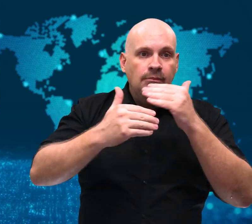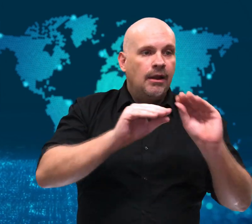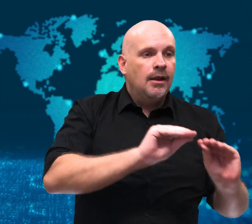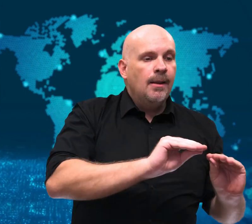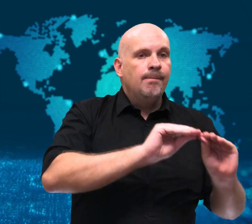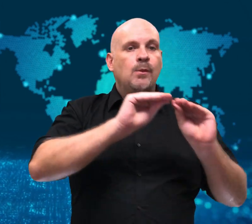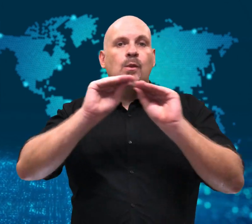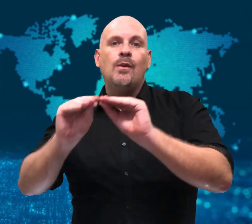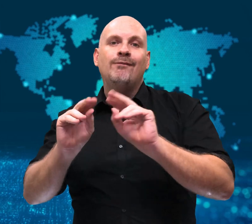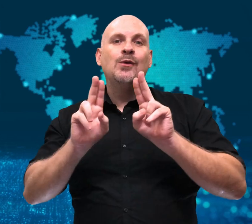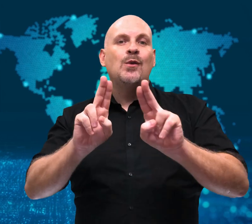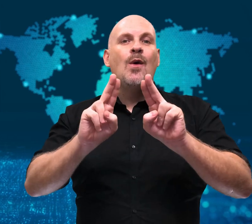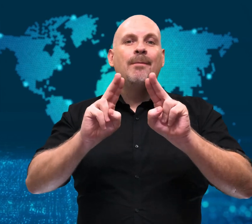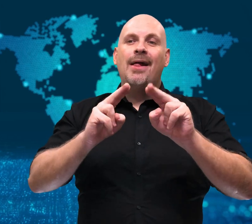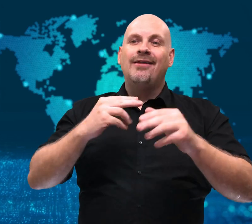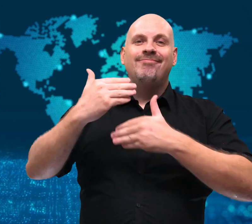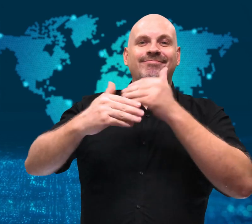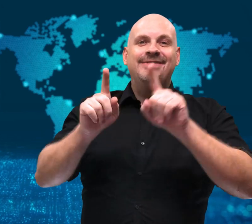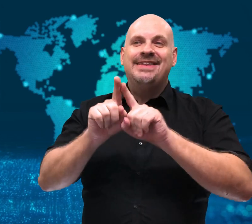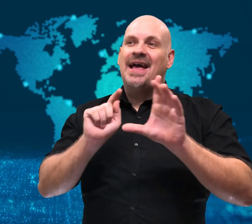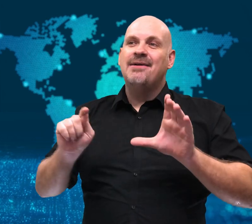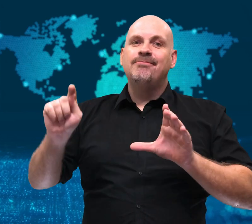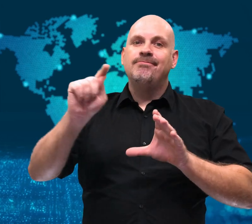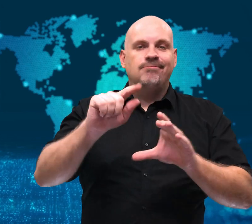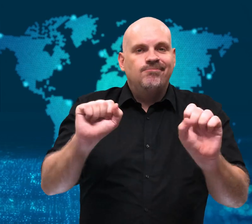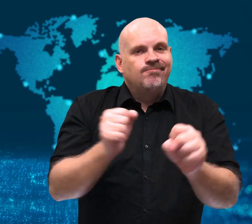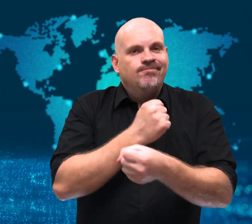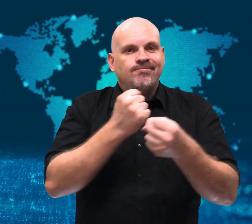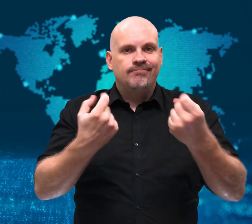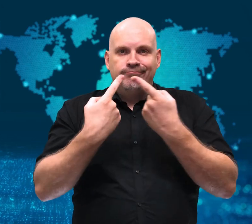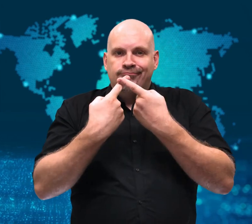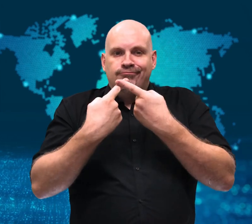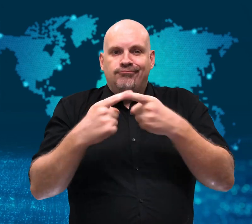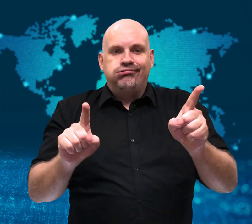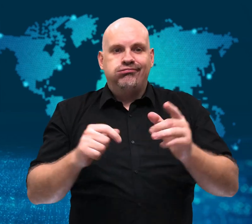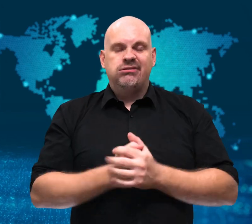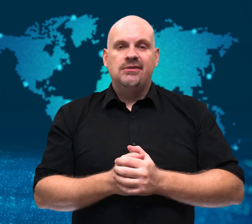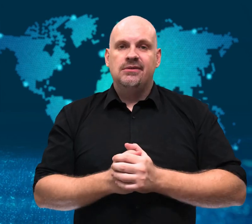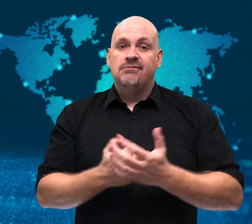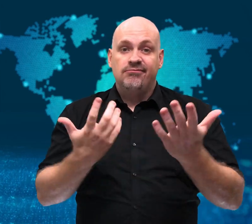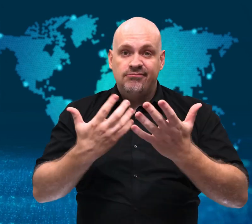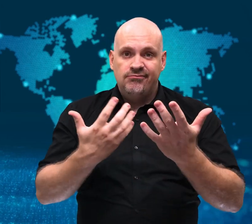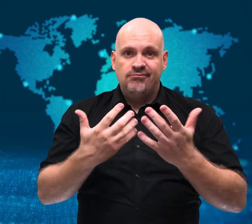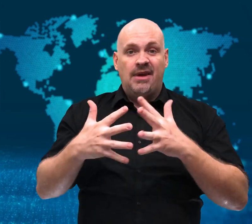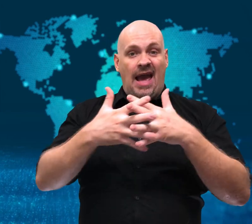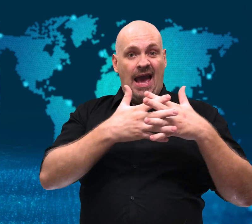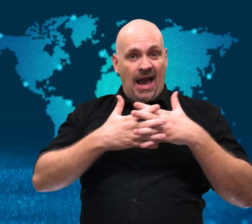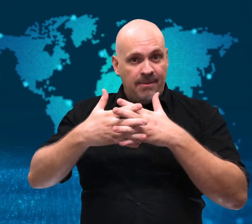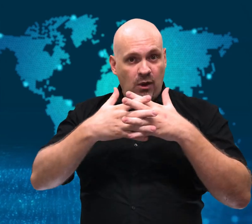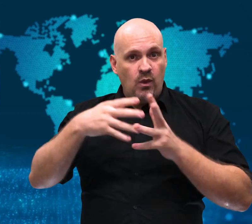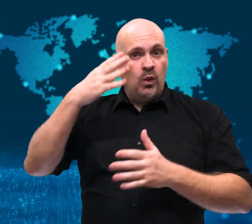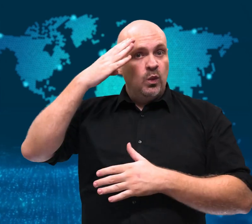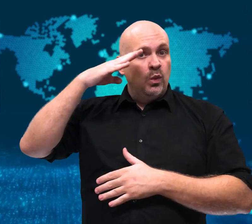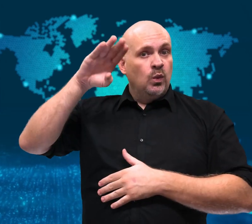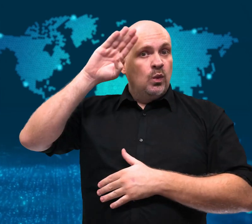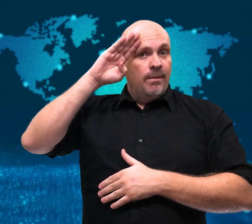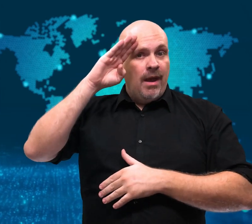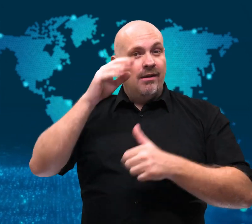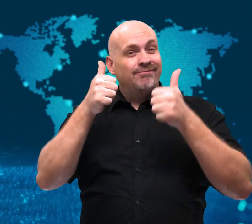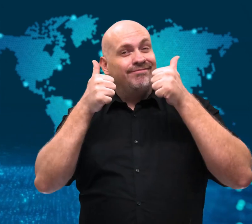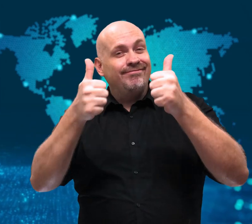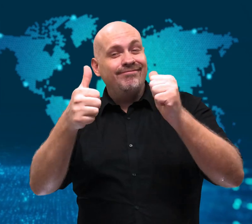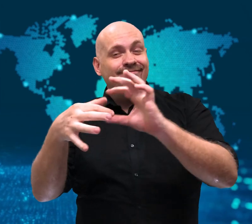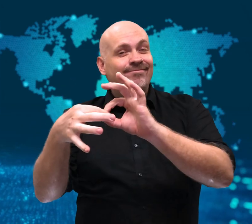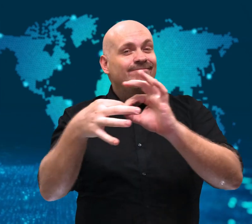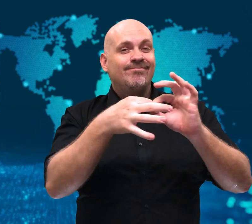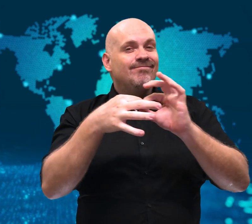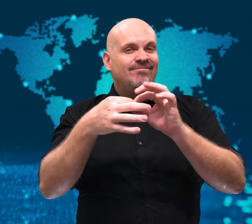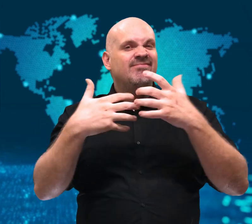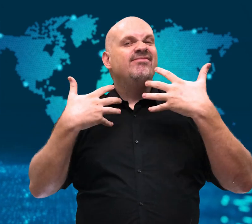This is because relations between US and Cuba have become more